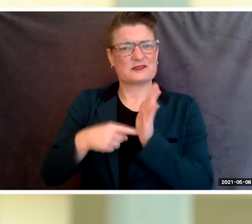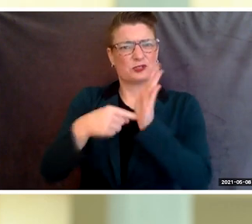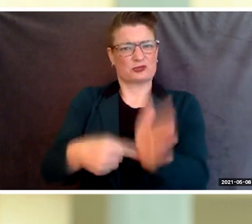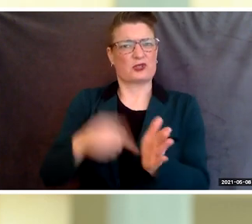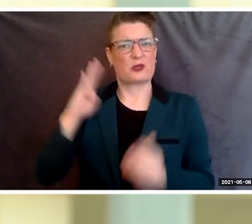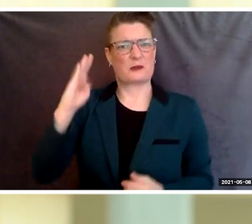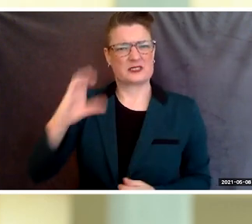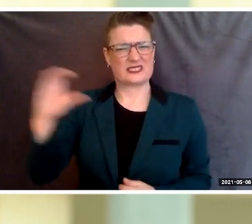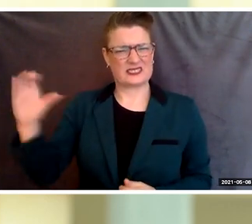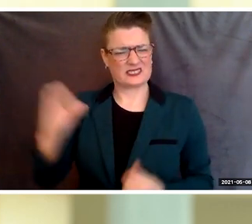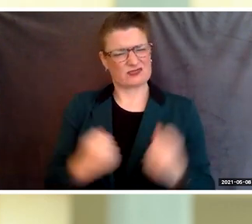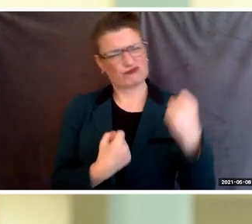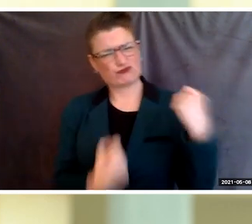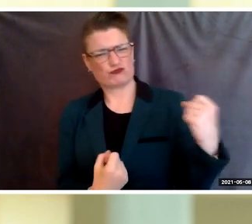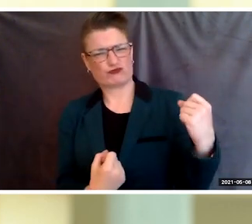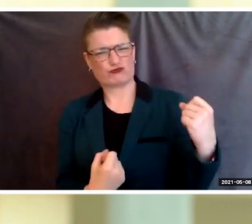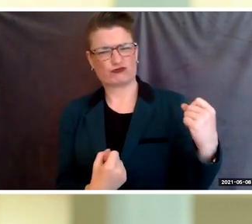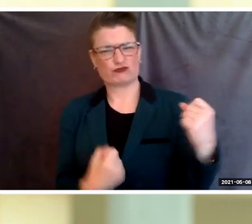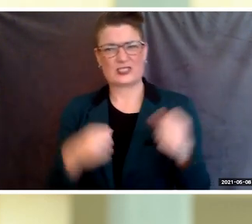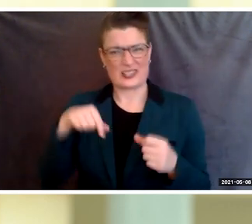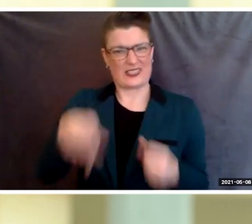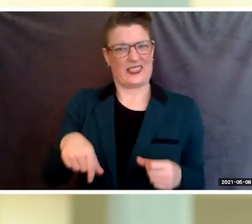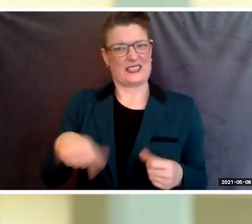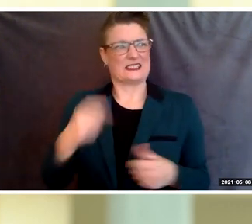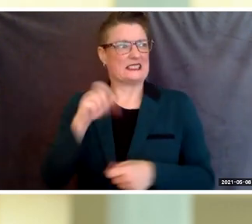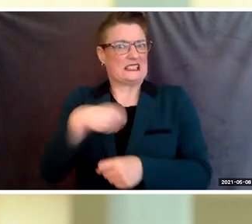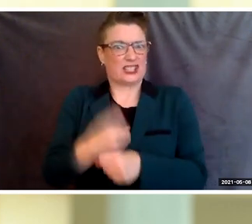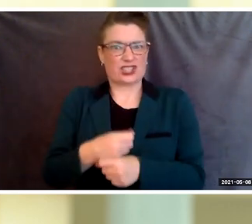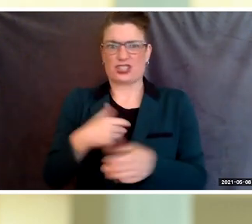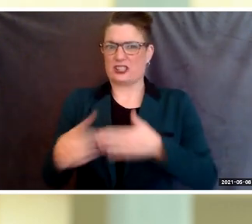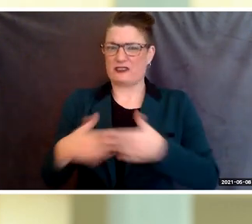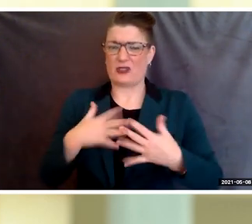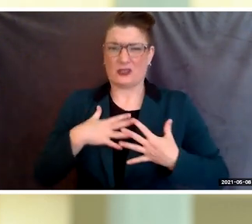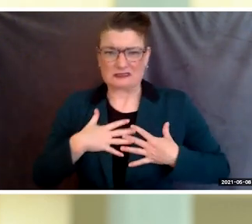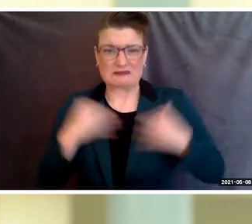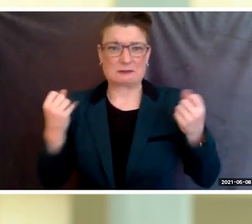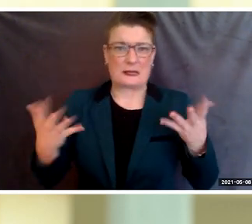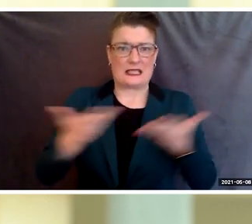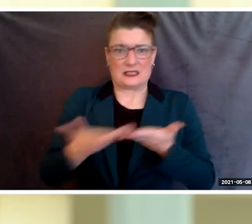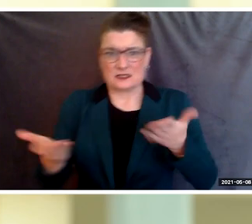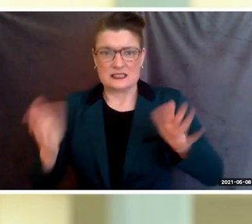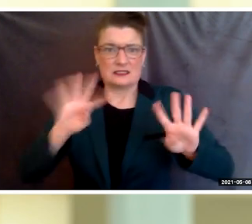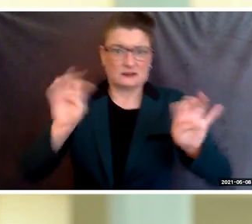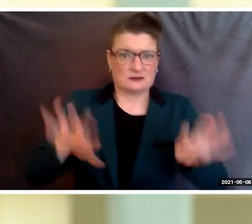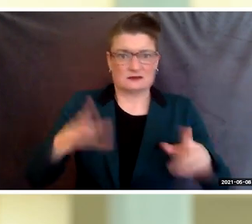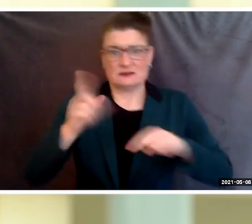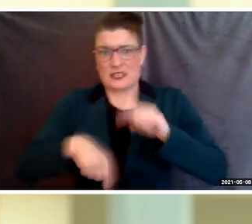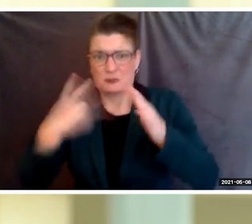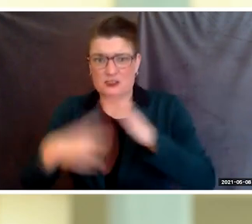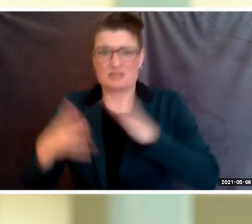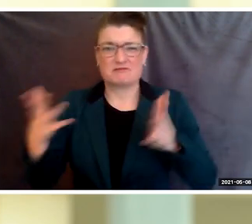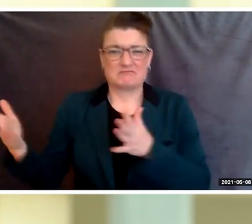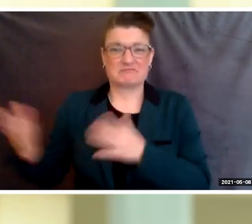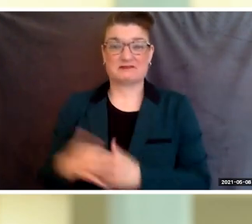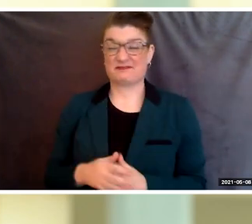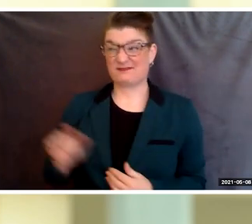in this year, filled with uncertainty. And by sacrificing their free time, the breaks, their weekends, all